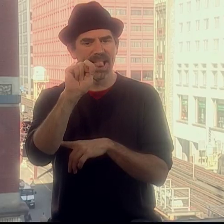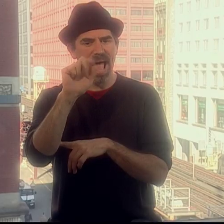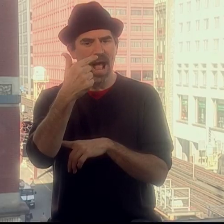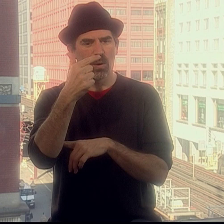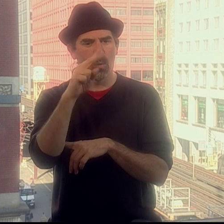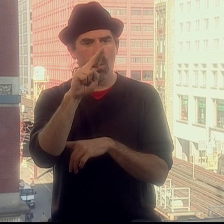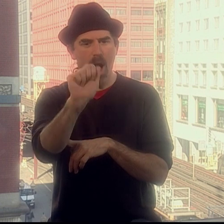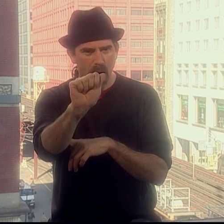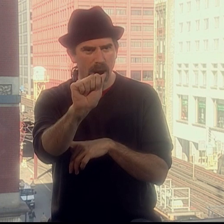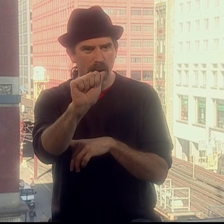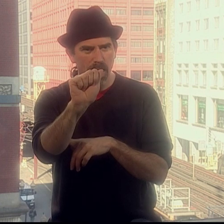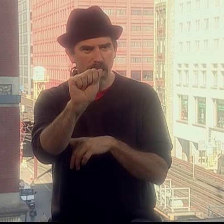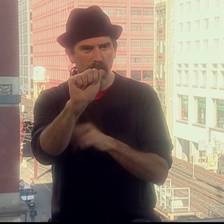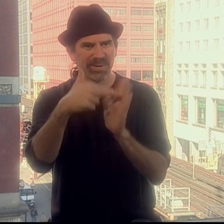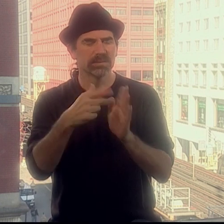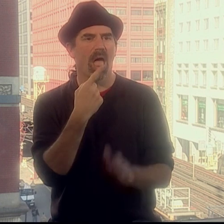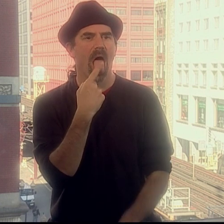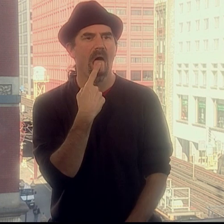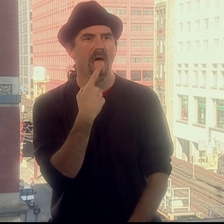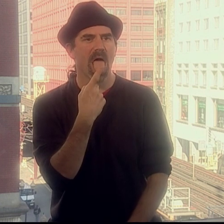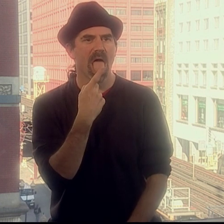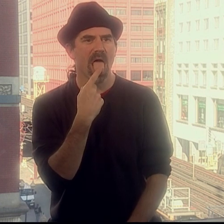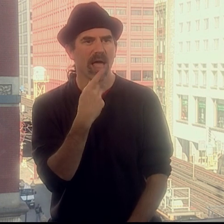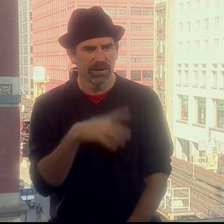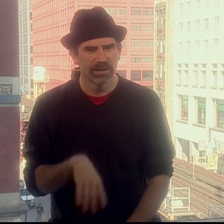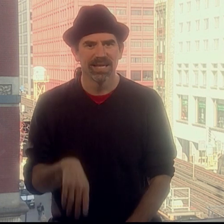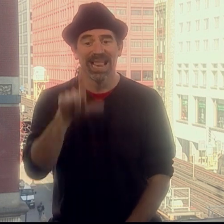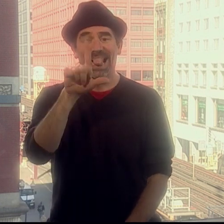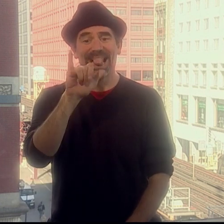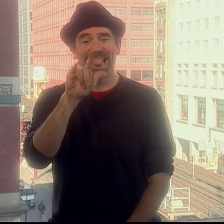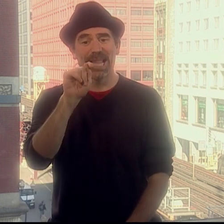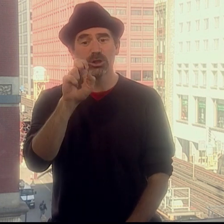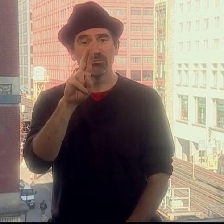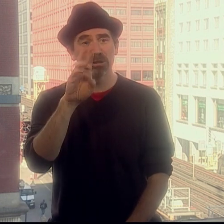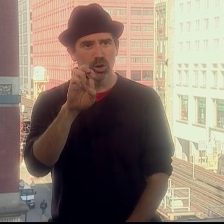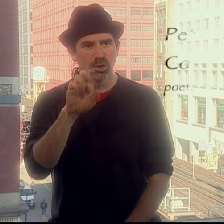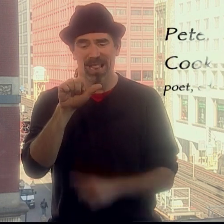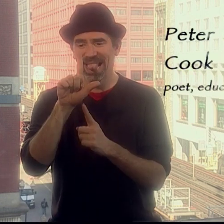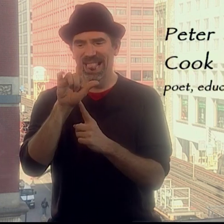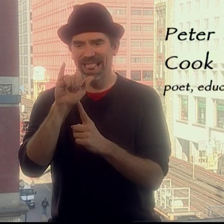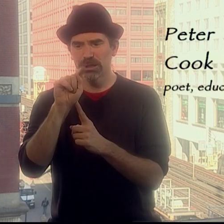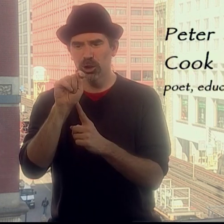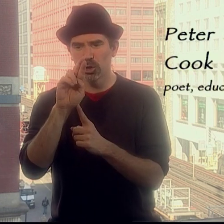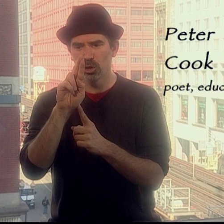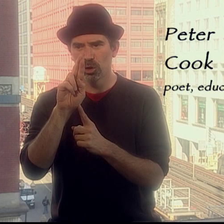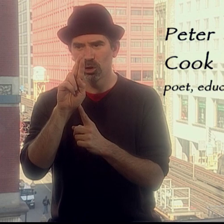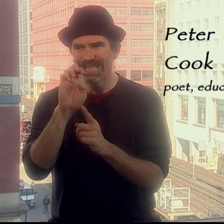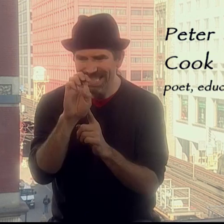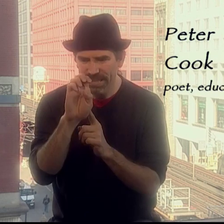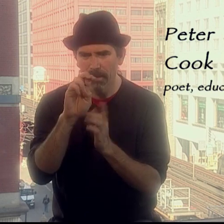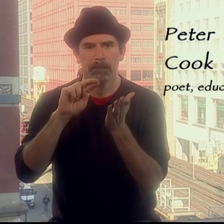Lingua means tongue. The root of language, lingua. Literature, litera, means written.